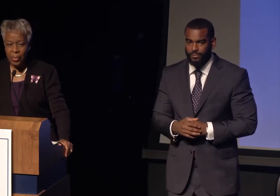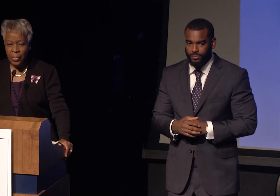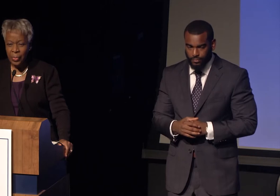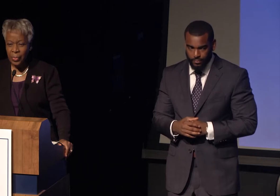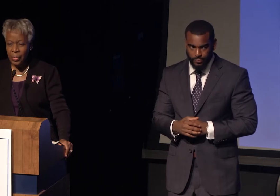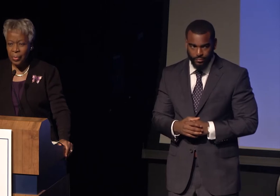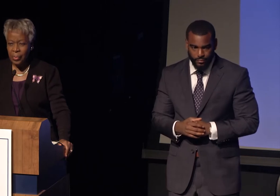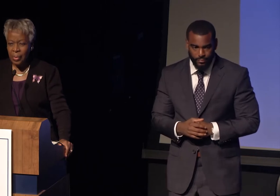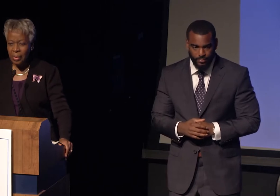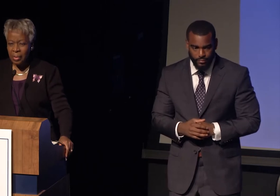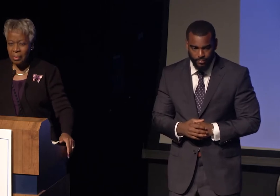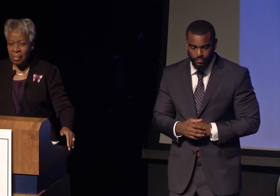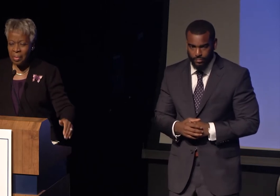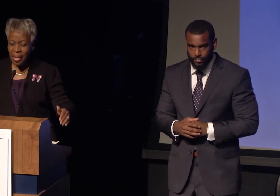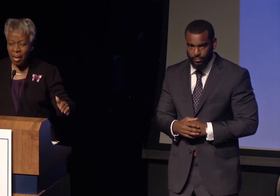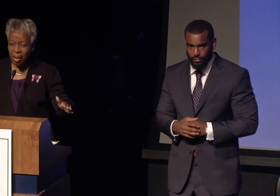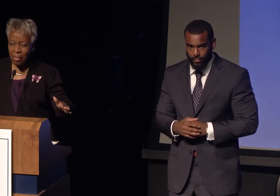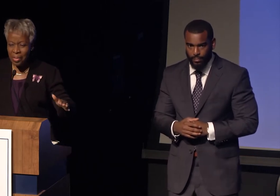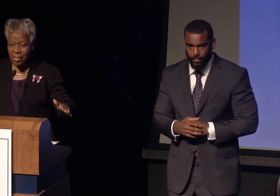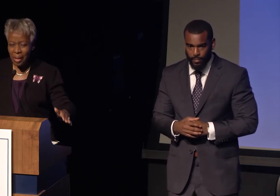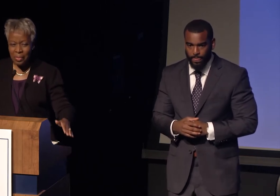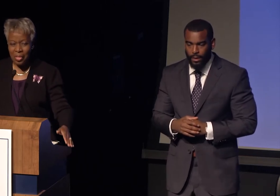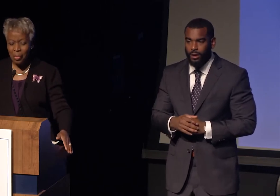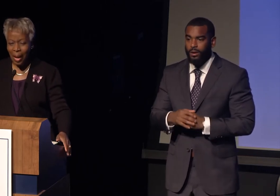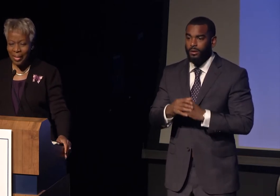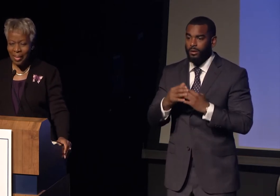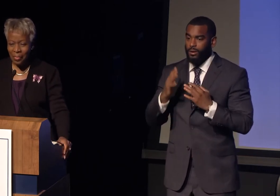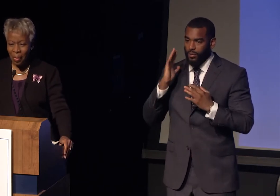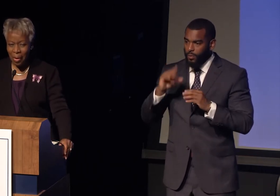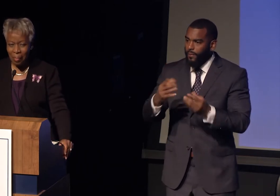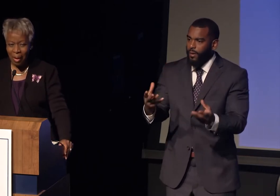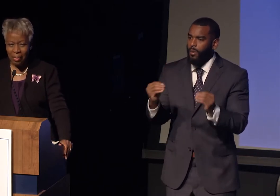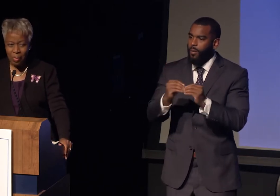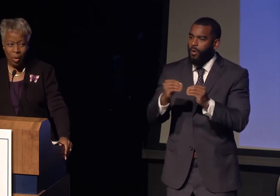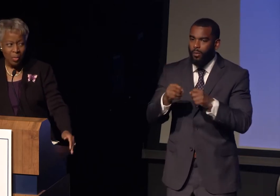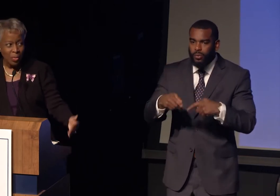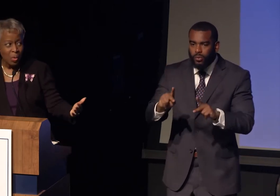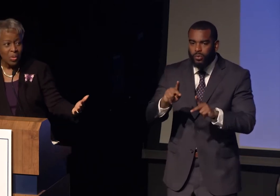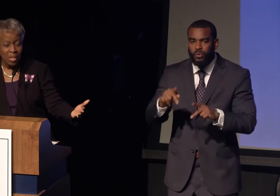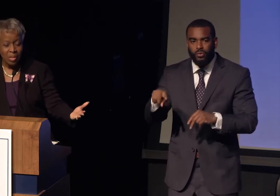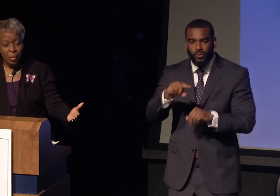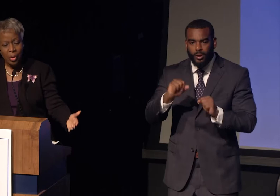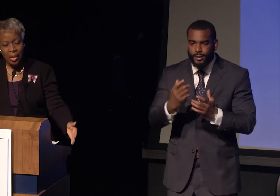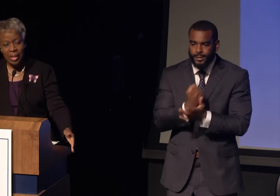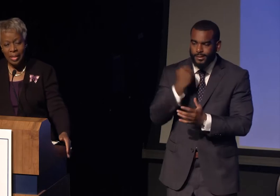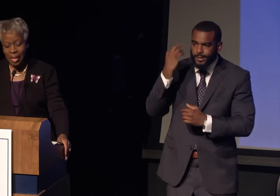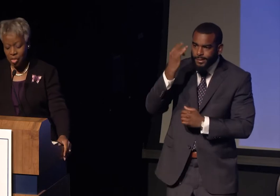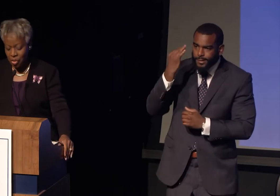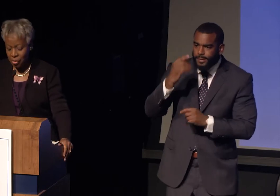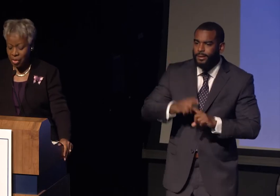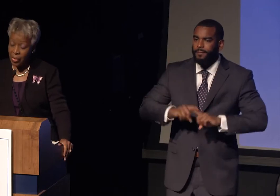to take other steps that you might not have thought about and one of those, we're going to connect you,